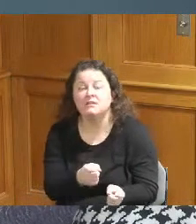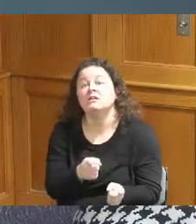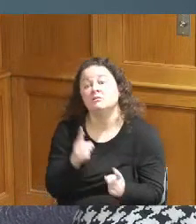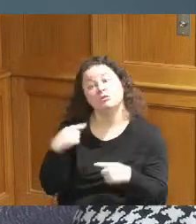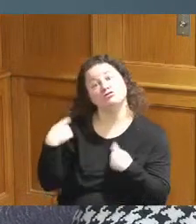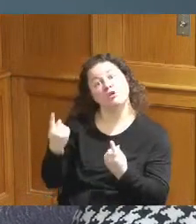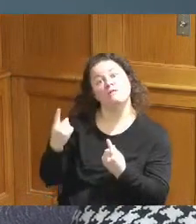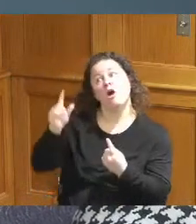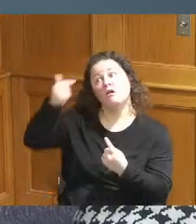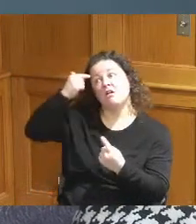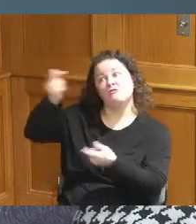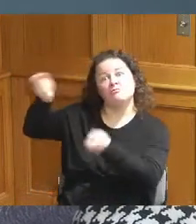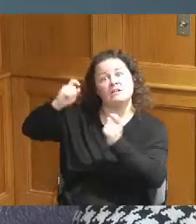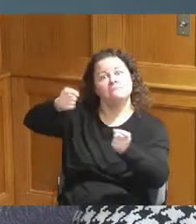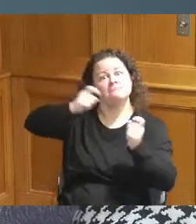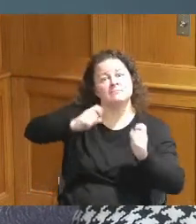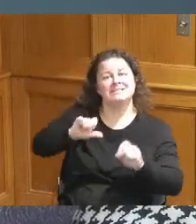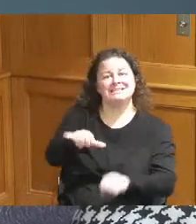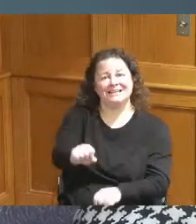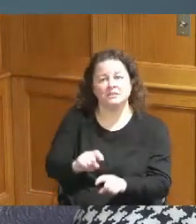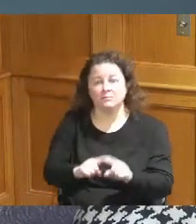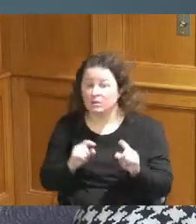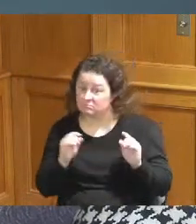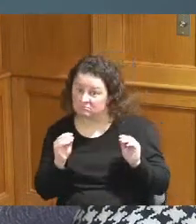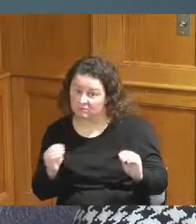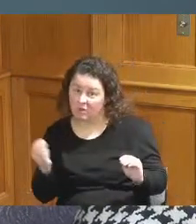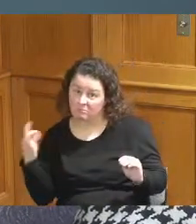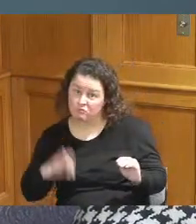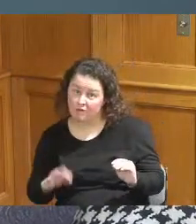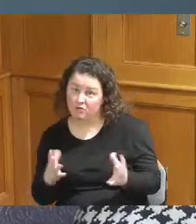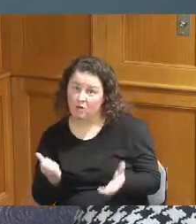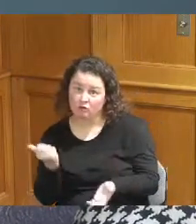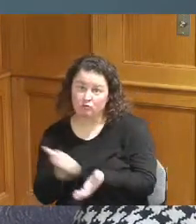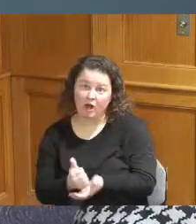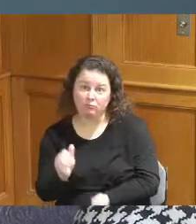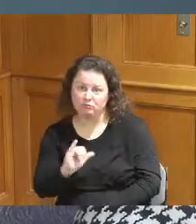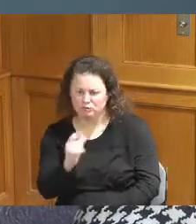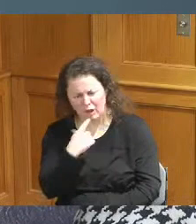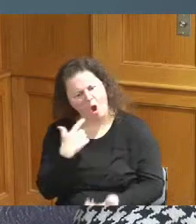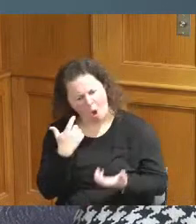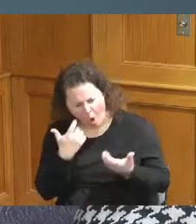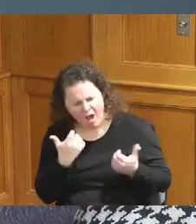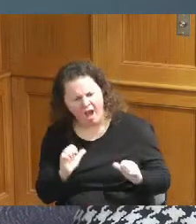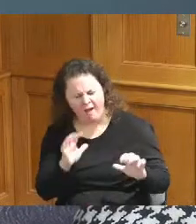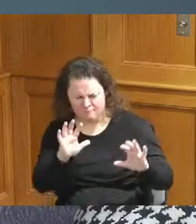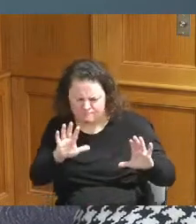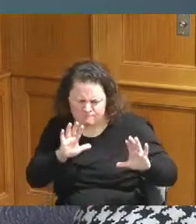entity so if there are any non-profits that say you know this is a good effort and so I don't